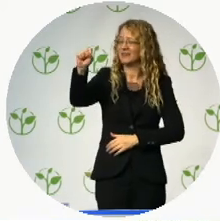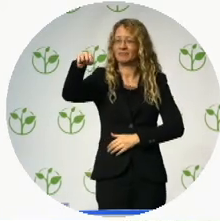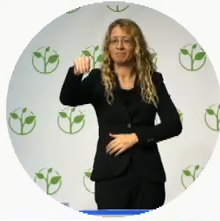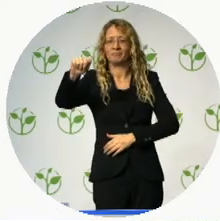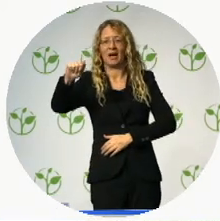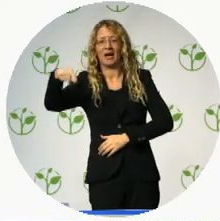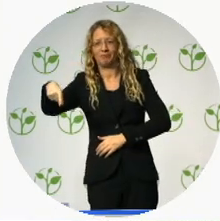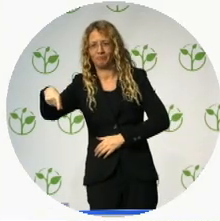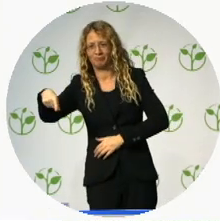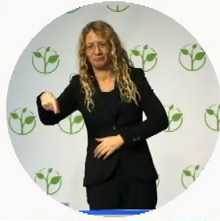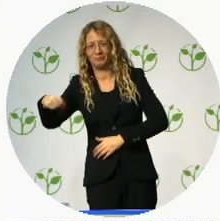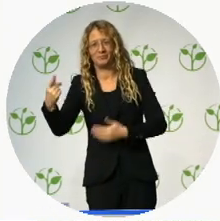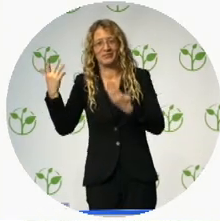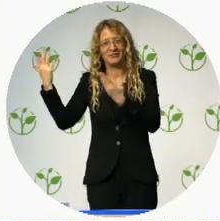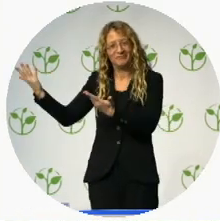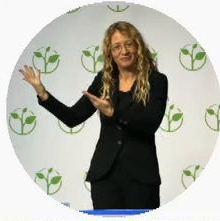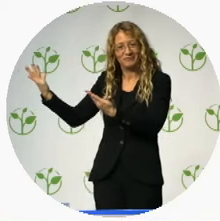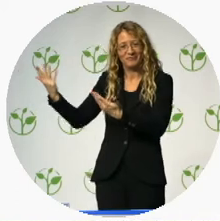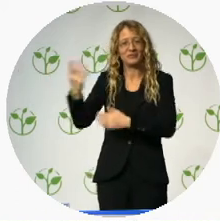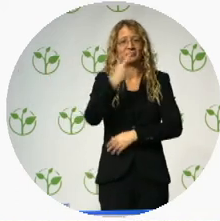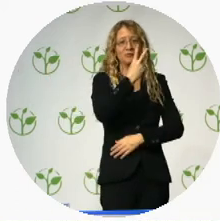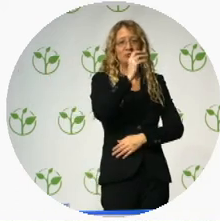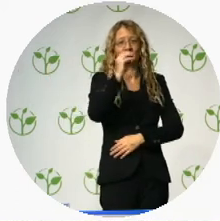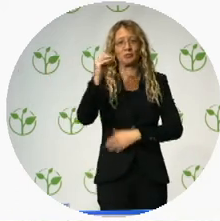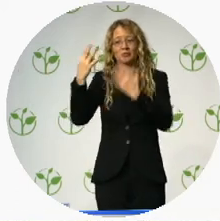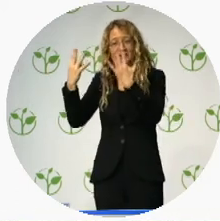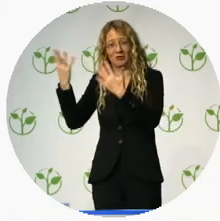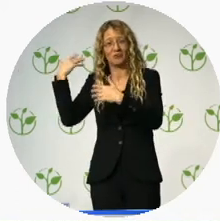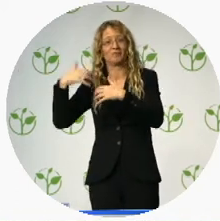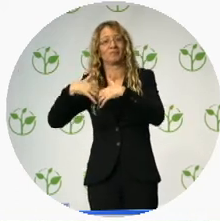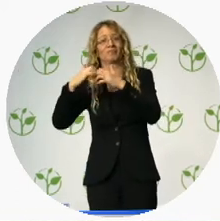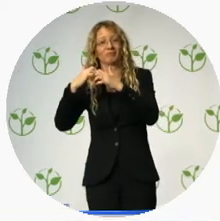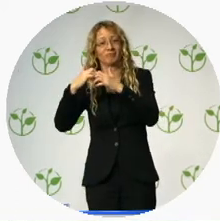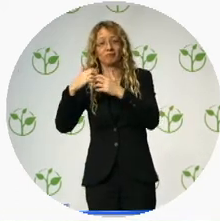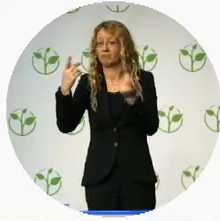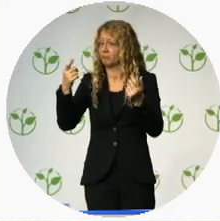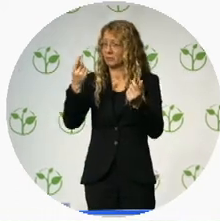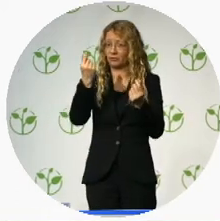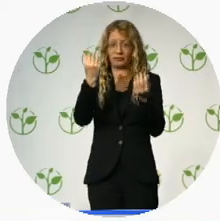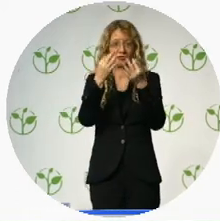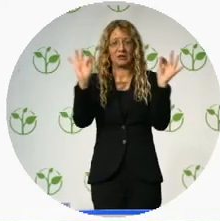... which is available as a free application on iPhone and Android, and on the mobile web.